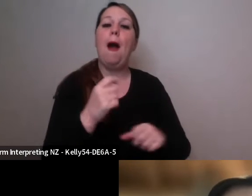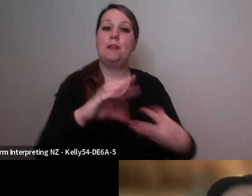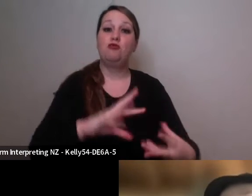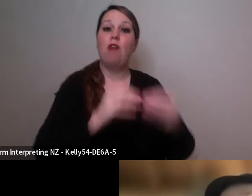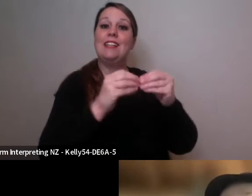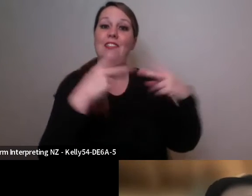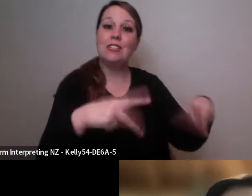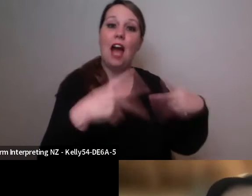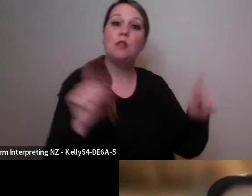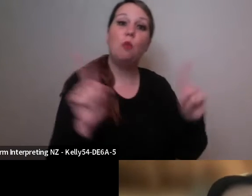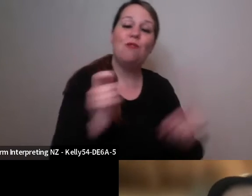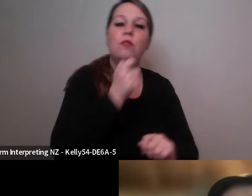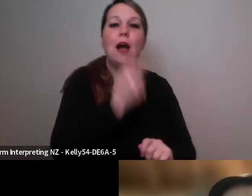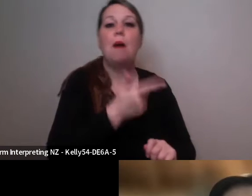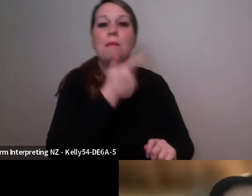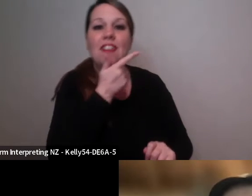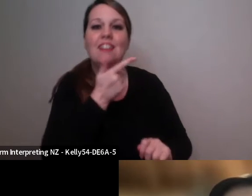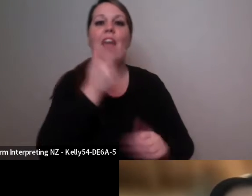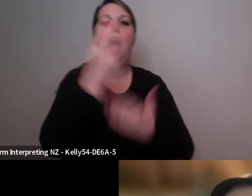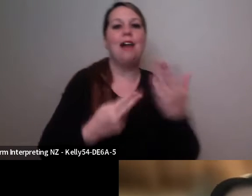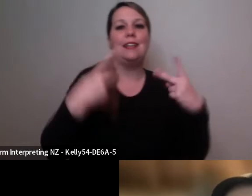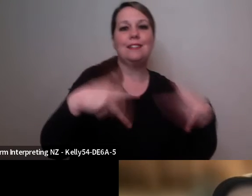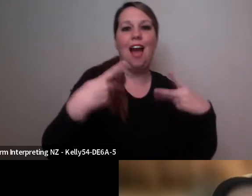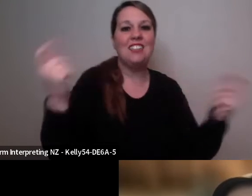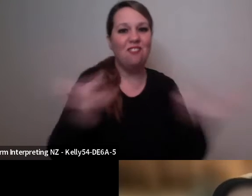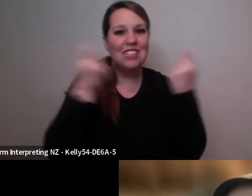Arts and Disability Ireland so it's a wonderful collaboration between these three organizations